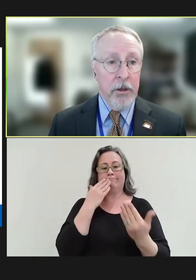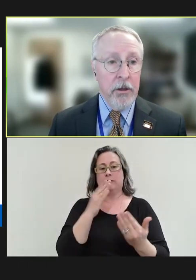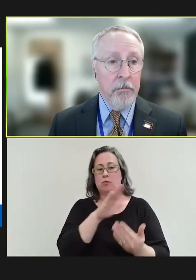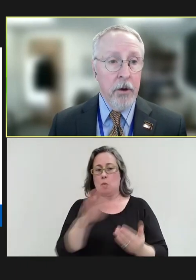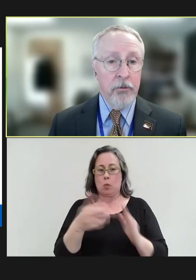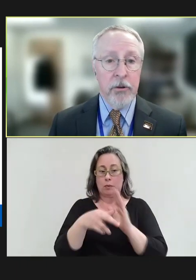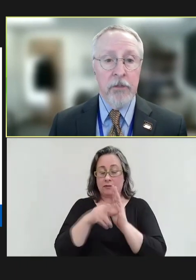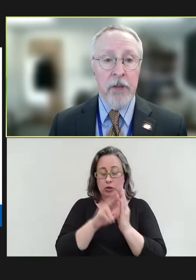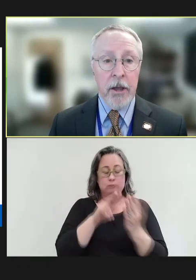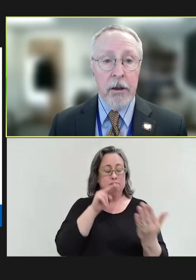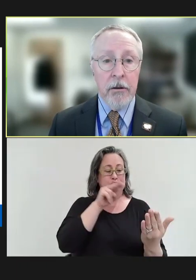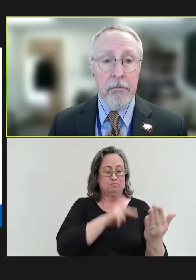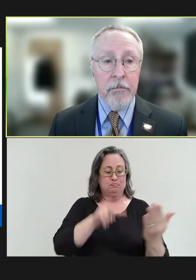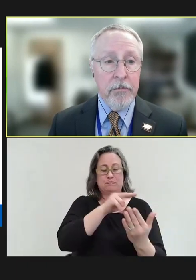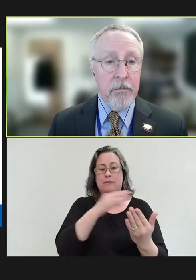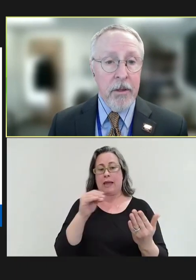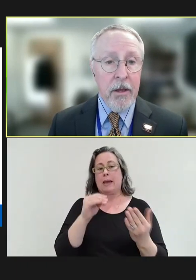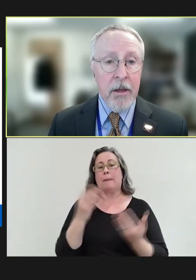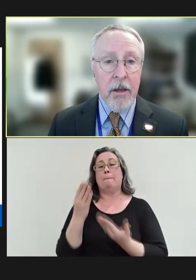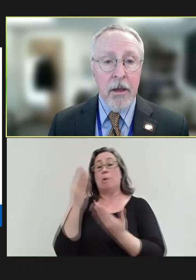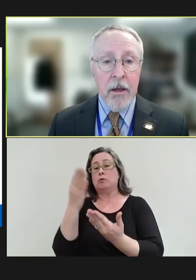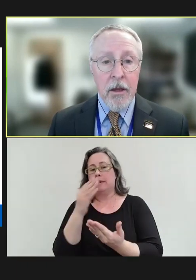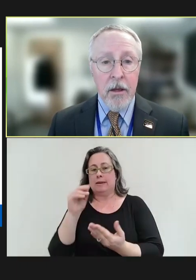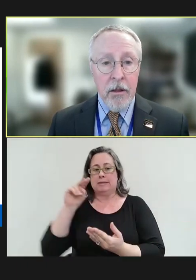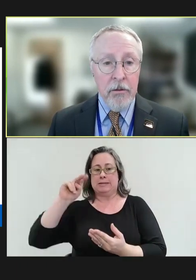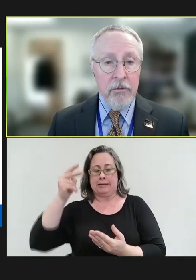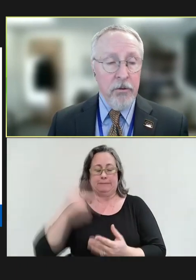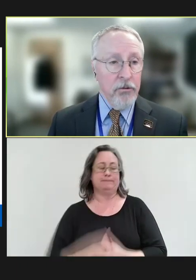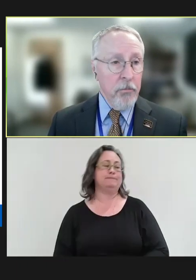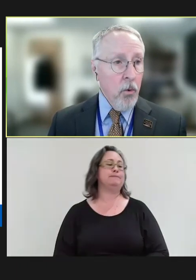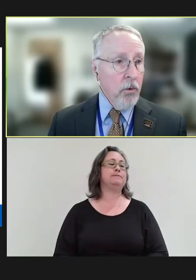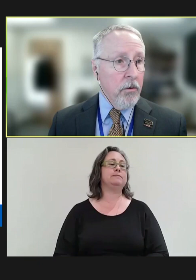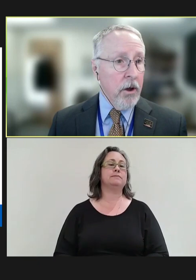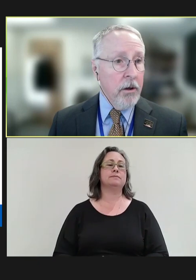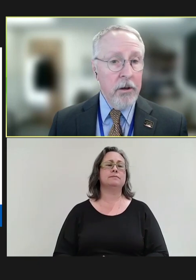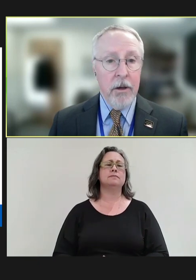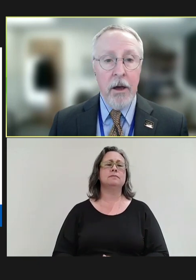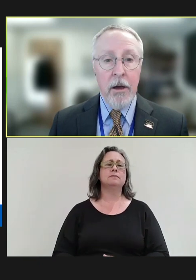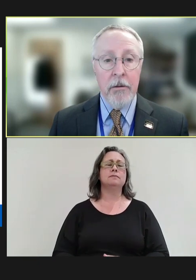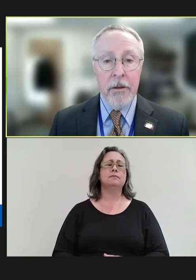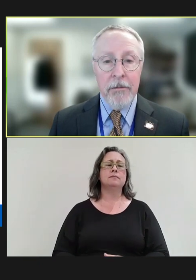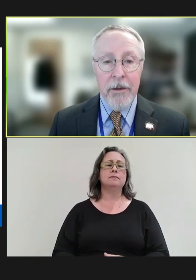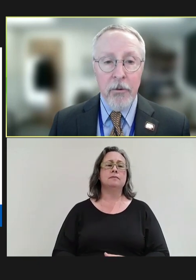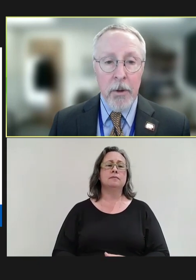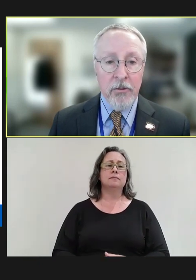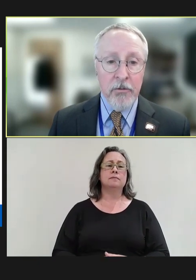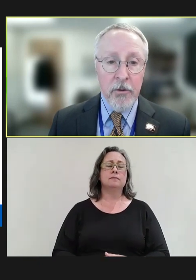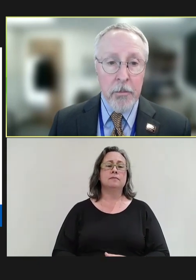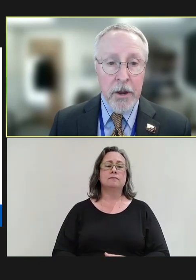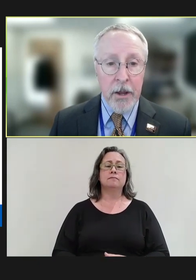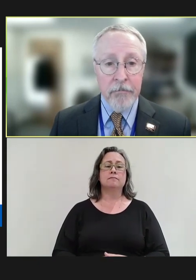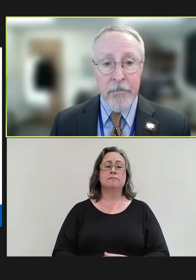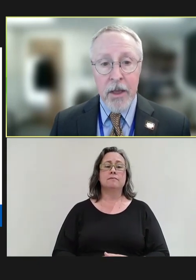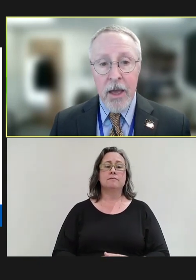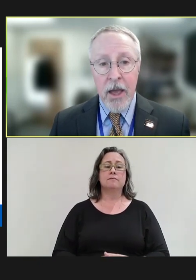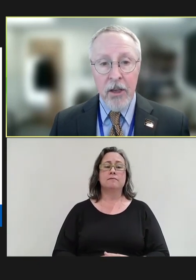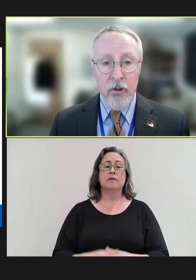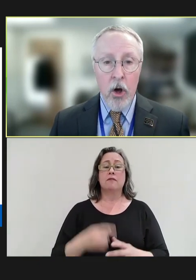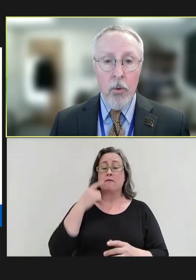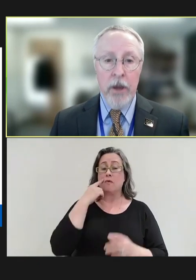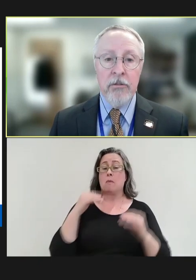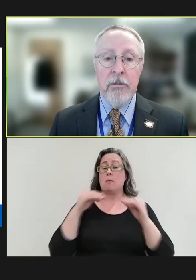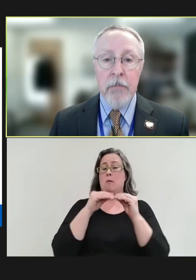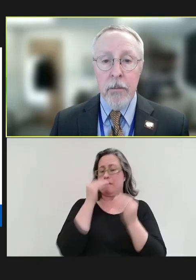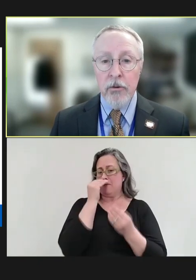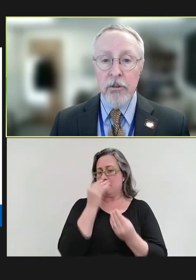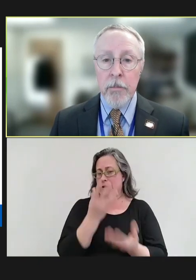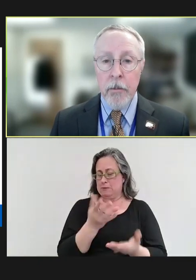the motion and second. For some more information from the meeting, as always, members of the public